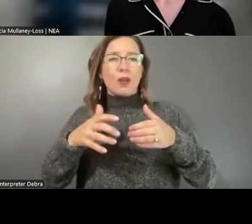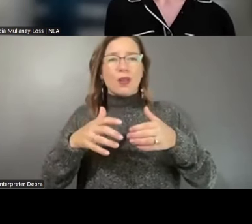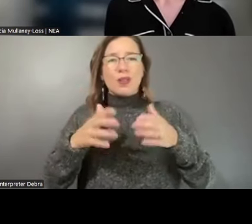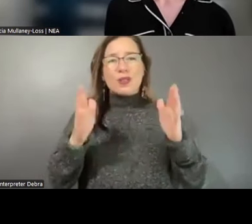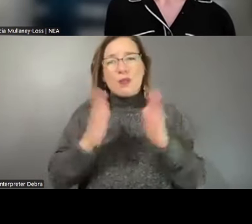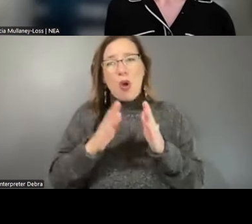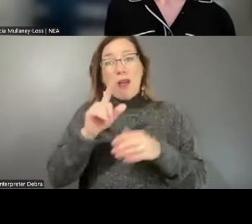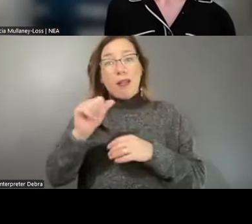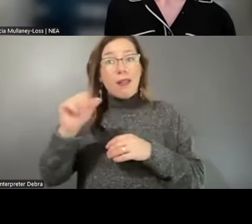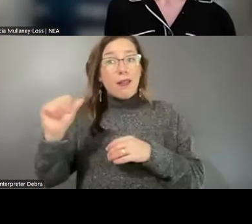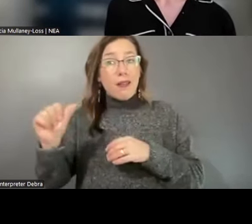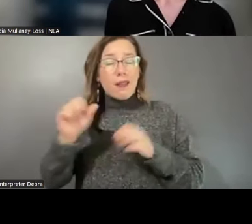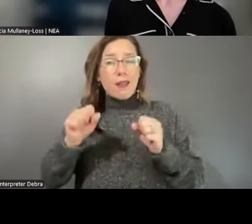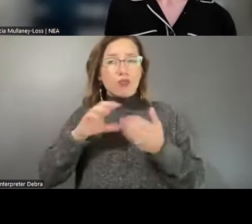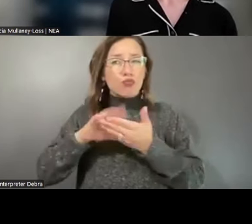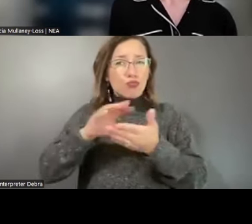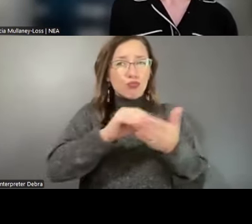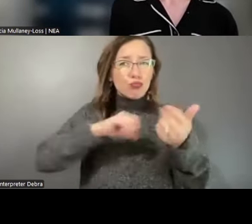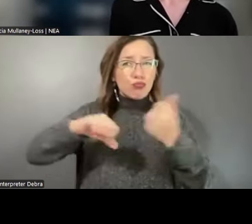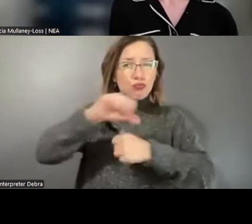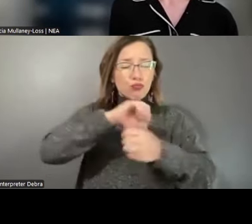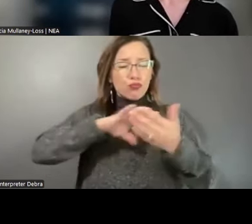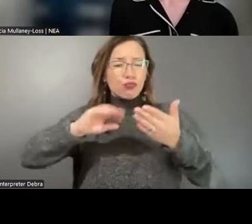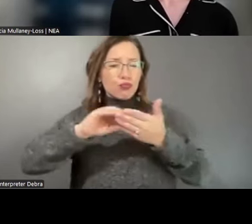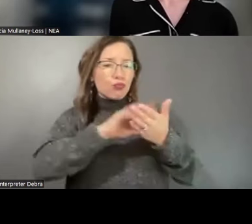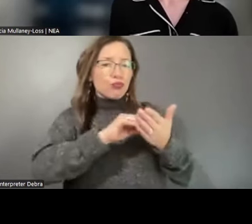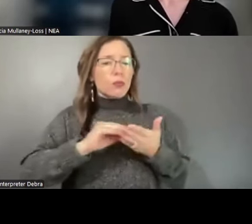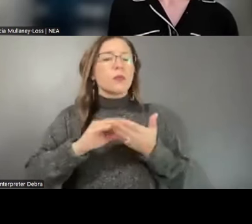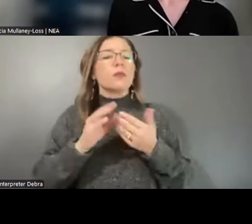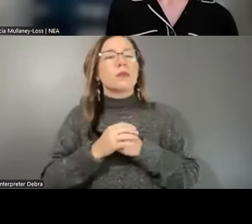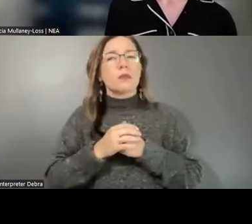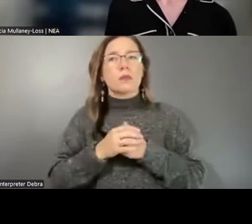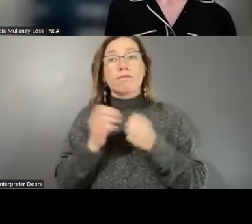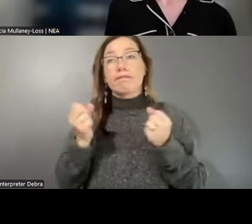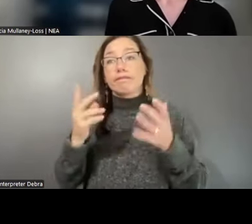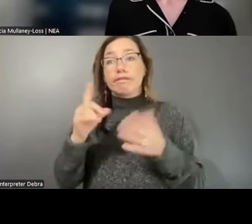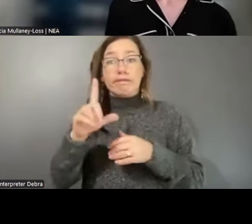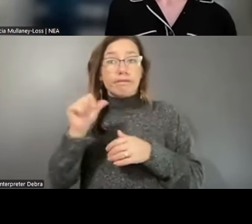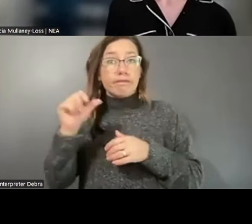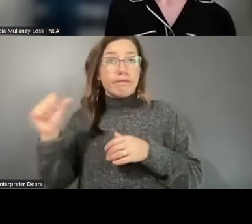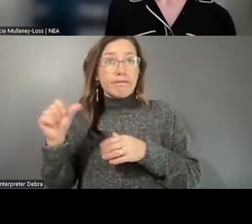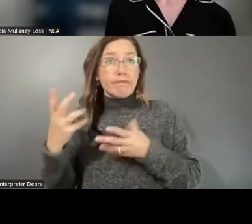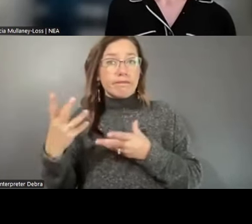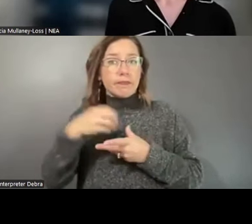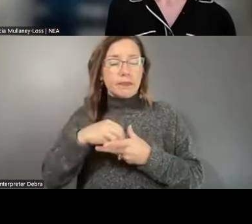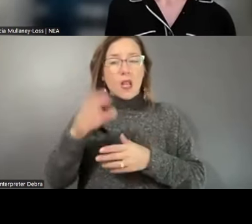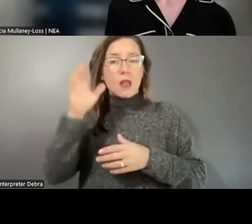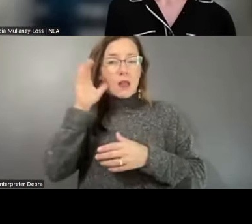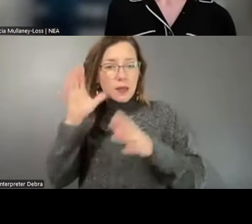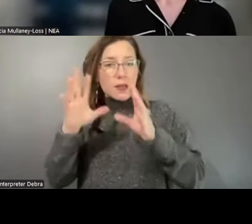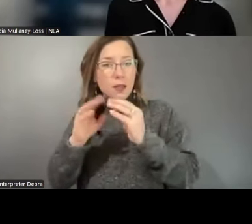one another. Many of the LAAs that participated in the listening sessions advocated for the use